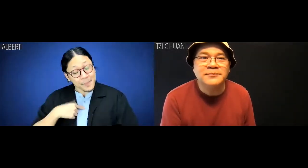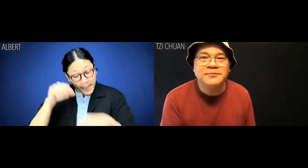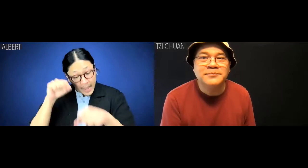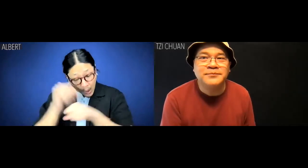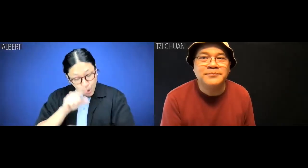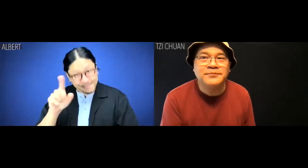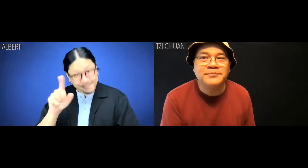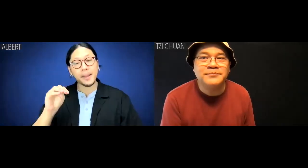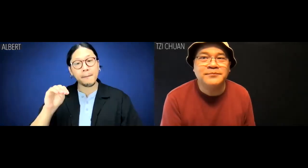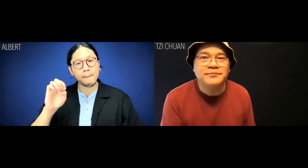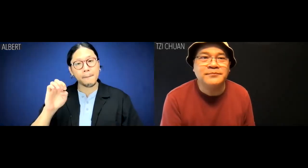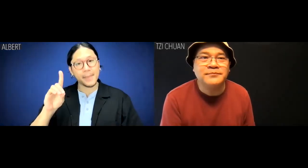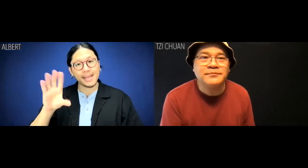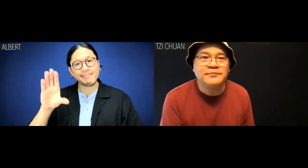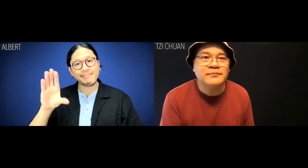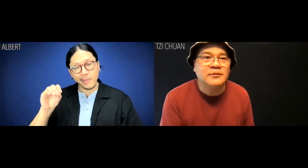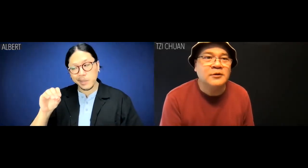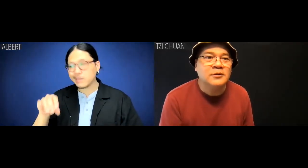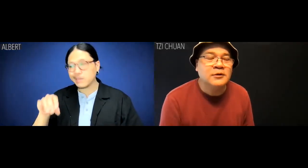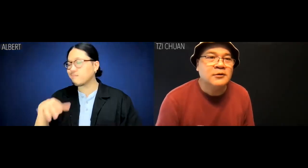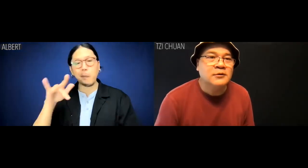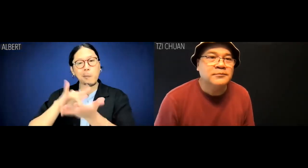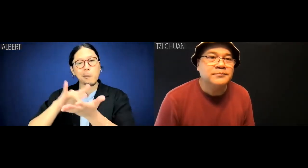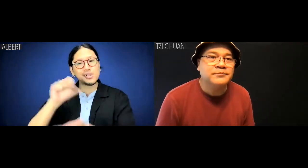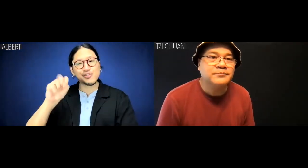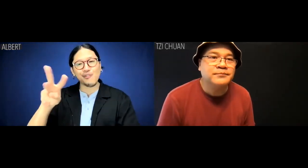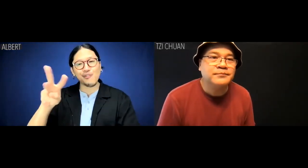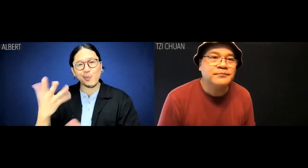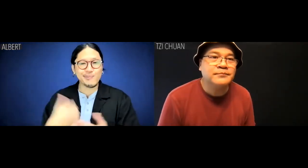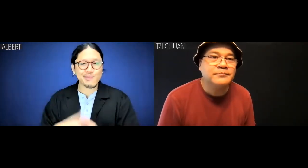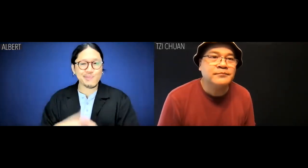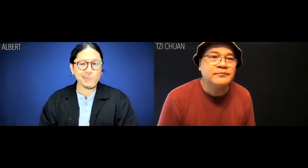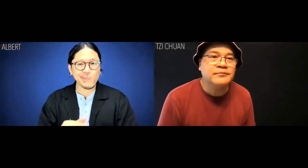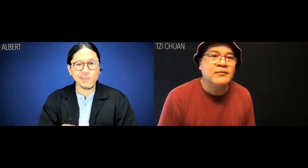I work for MedCo Medical Software.